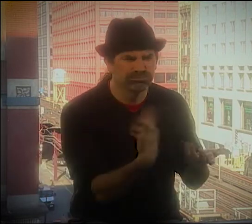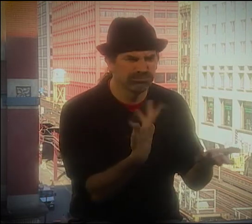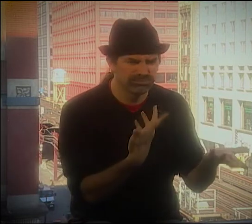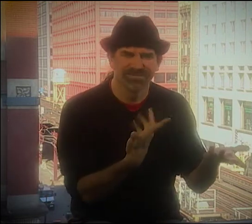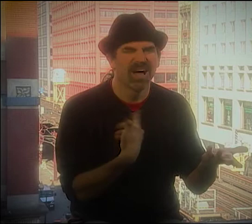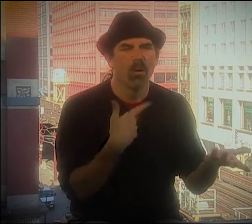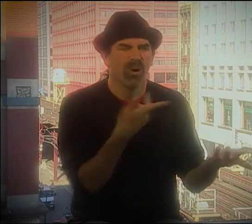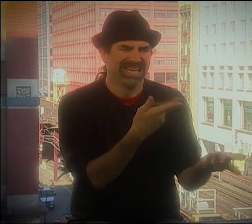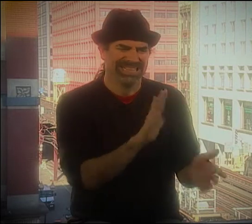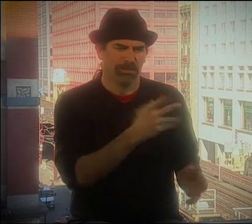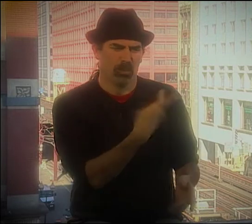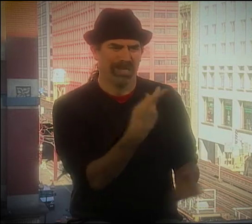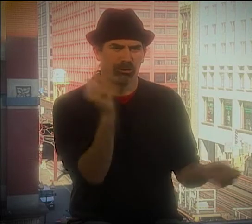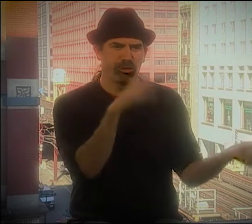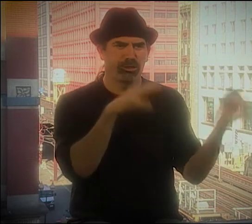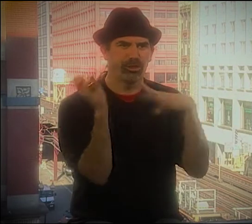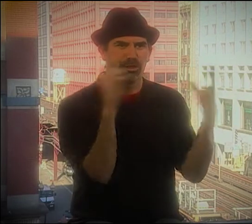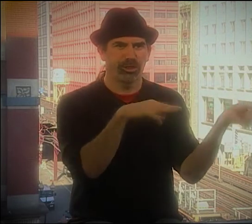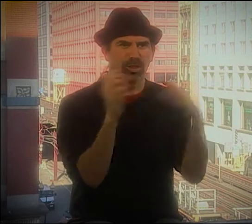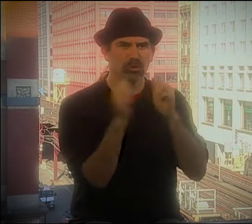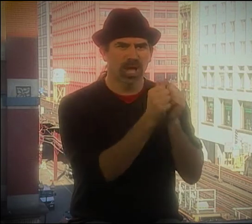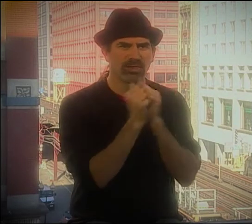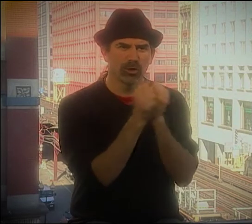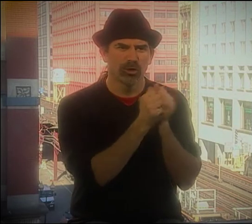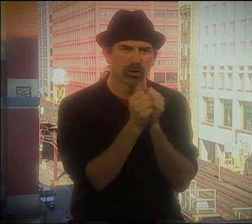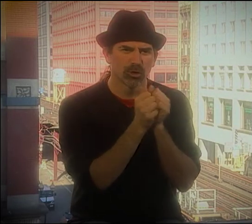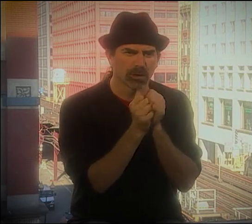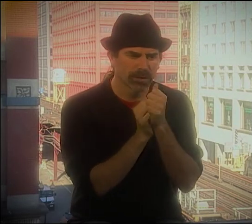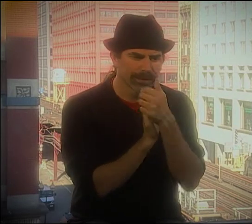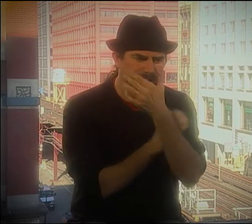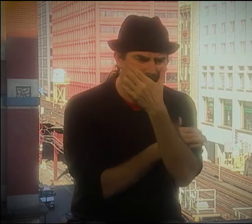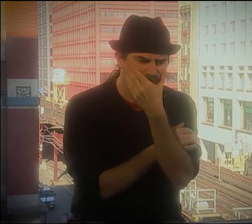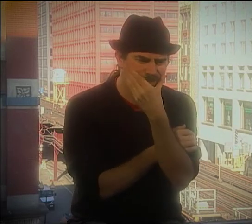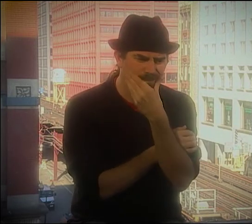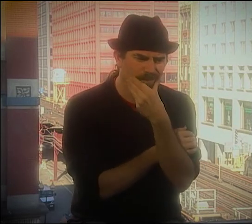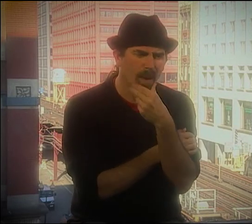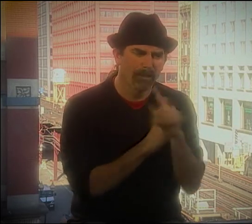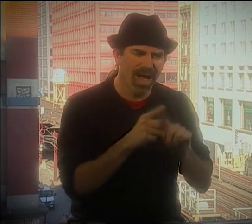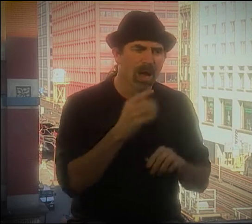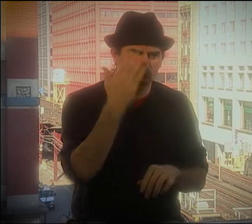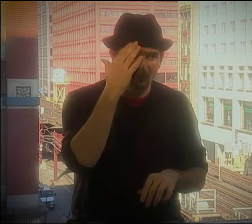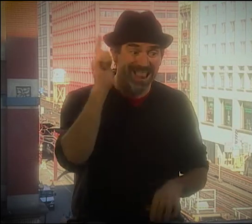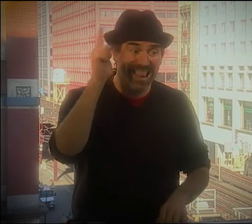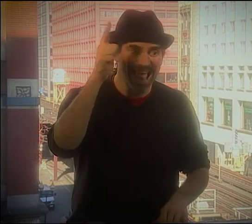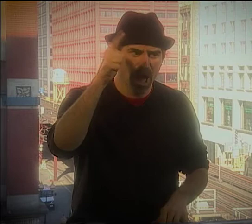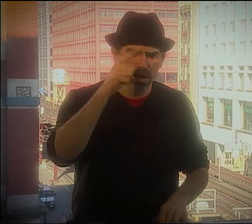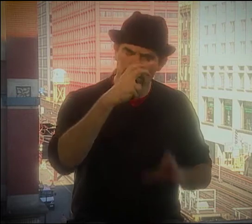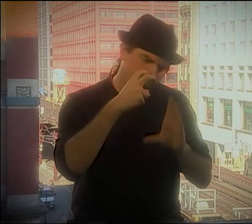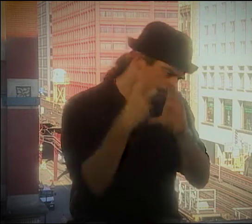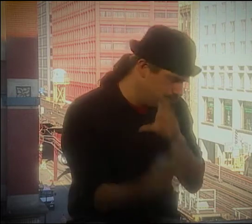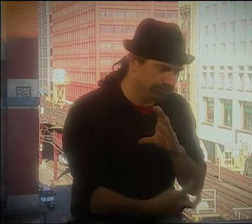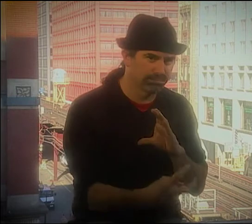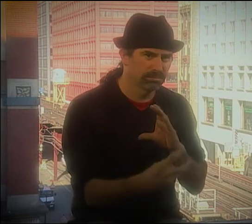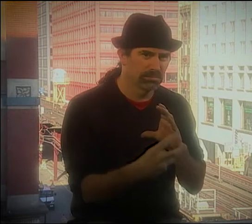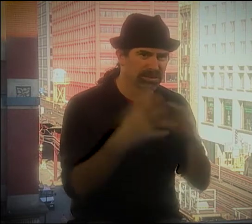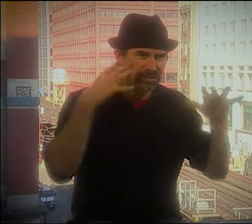I TOLD HIM, "YEAH, YEAH, YEAH, MAKE THE SOUNDS." YOU KNOW, WE'RE BOTH CONTRIBUTING. IT'S A COLLABORATION.